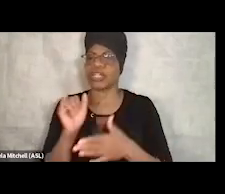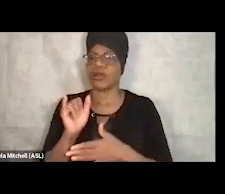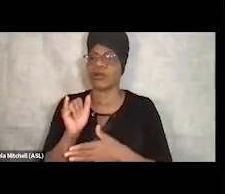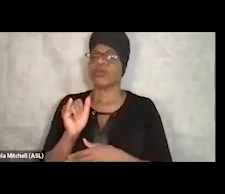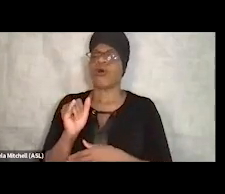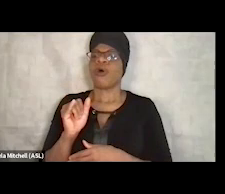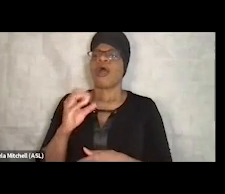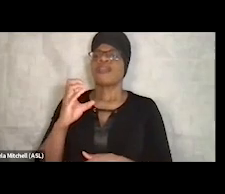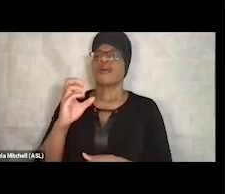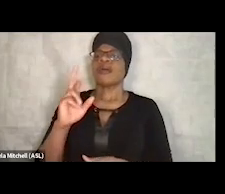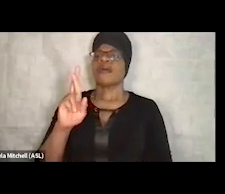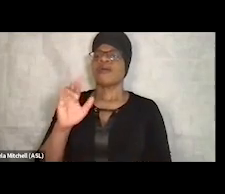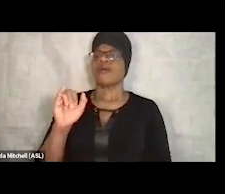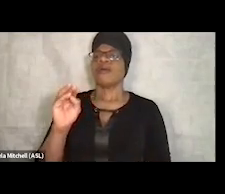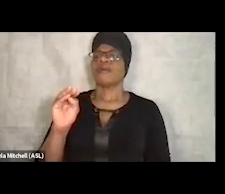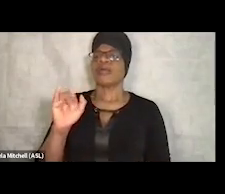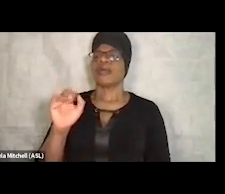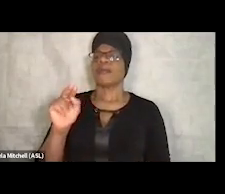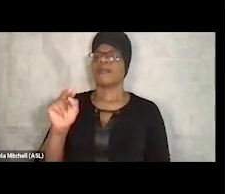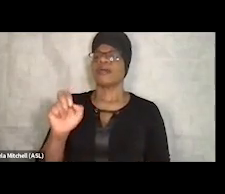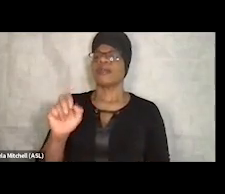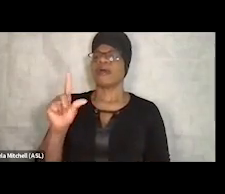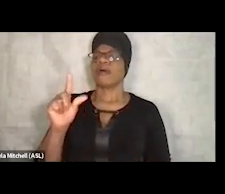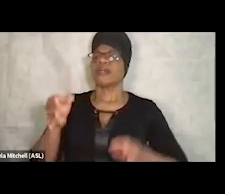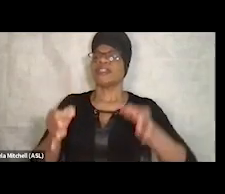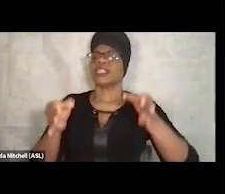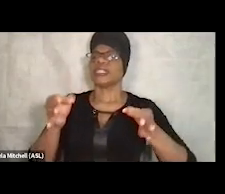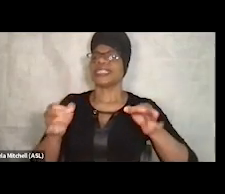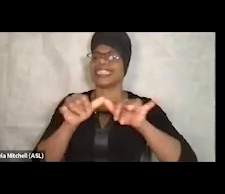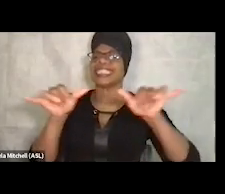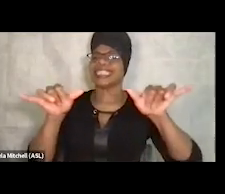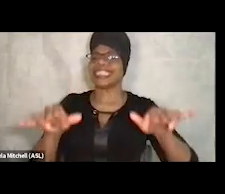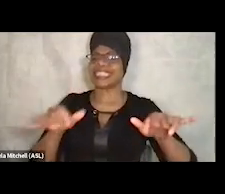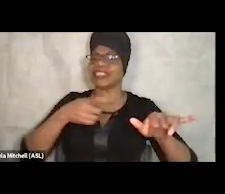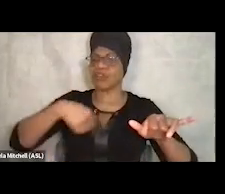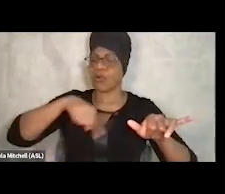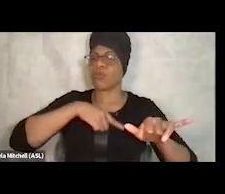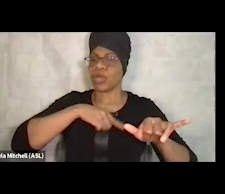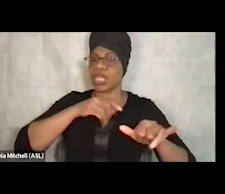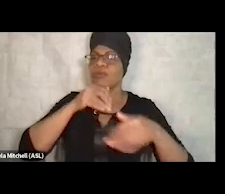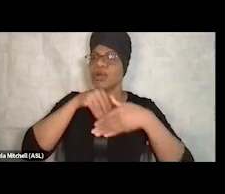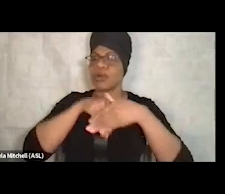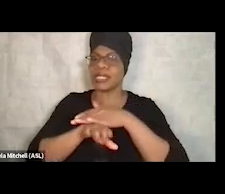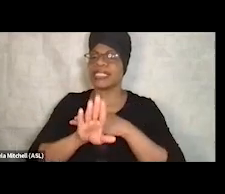And so we were going, we were walking into that culture of sort of crime and punishment.